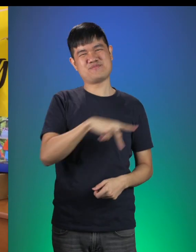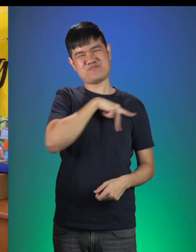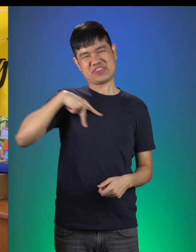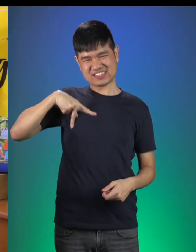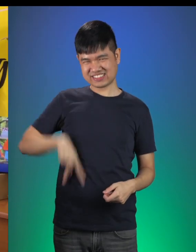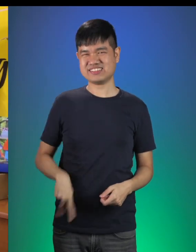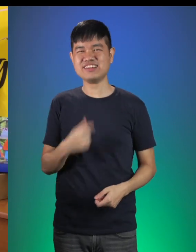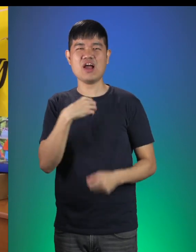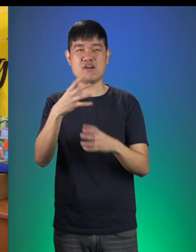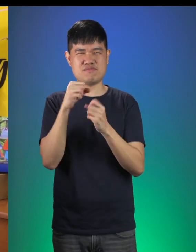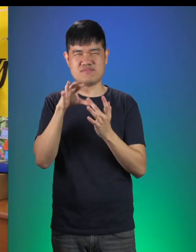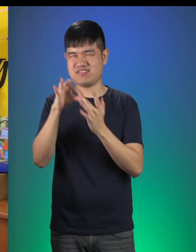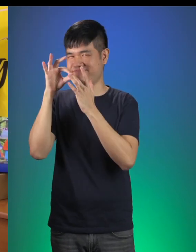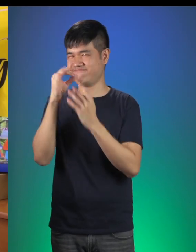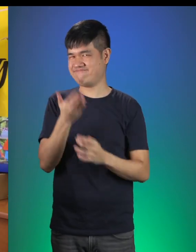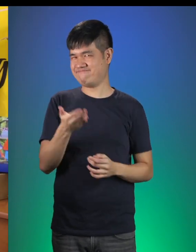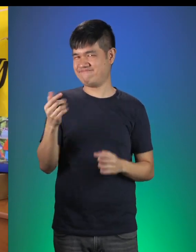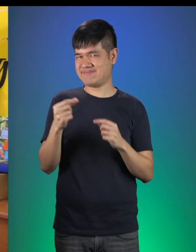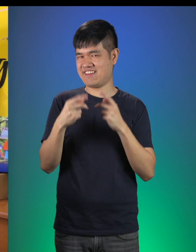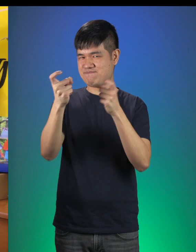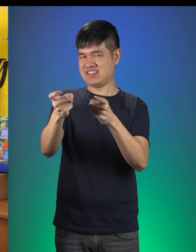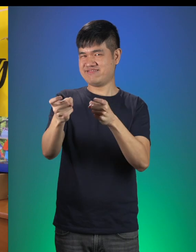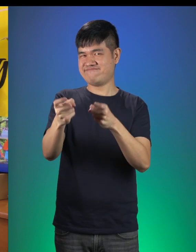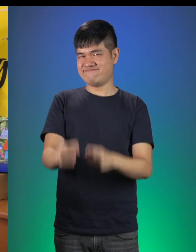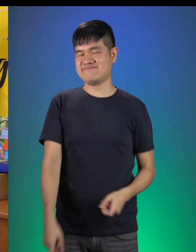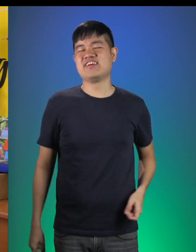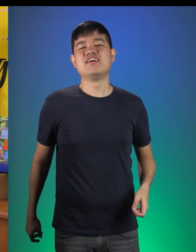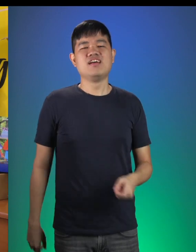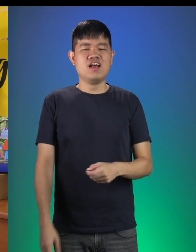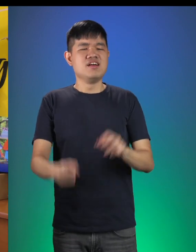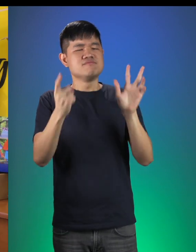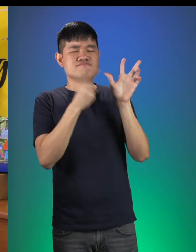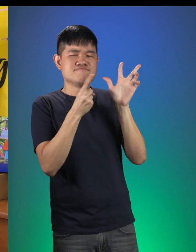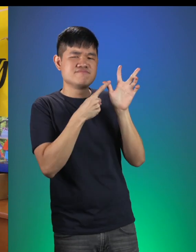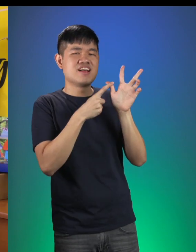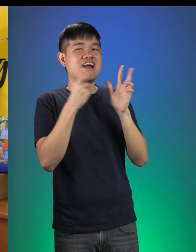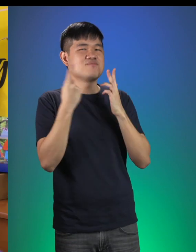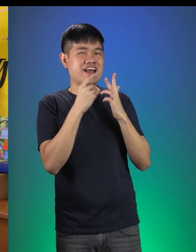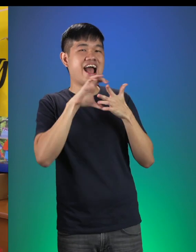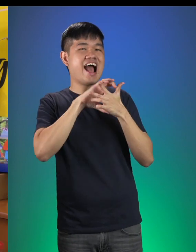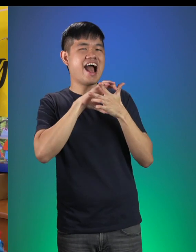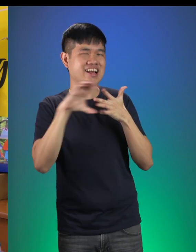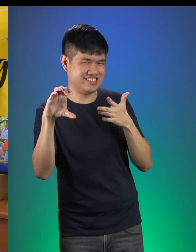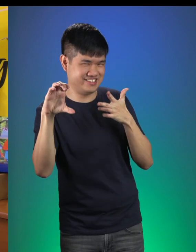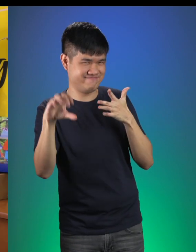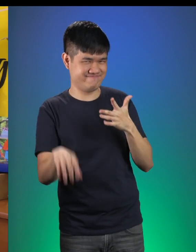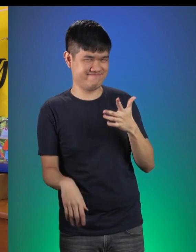I’ve got some special gifts for you! A handmade, handwritten Birthday Card,